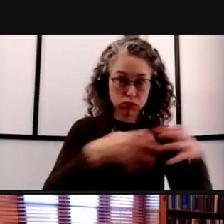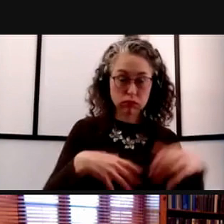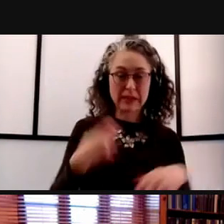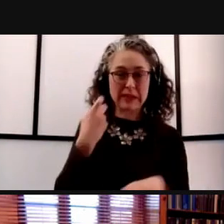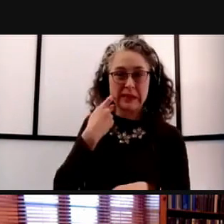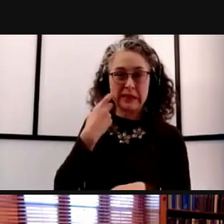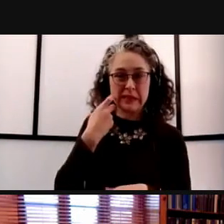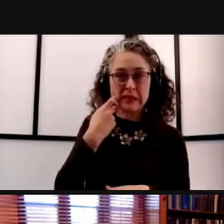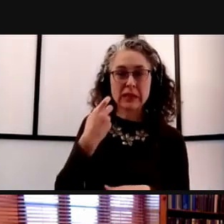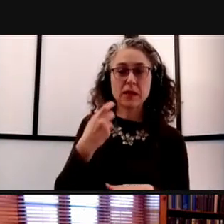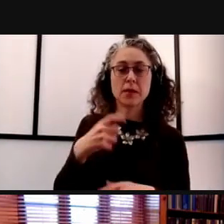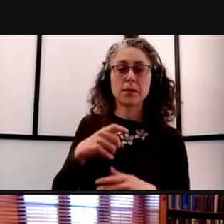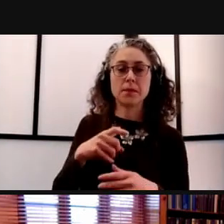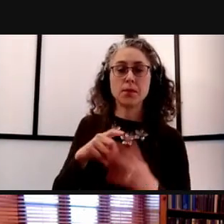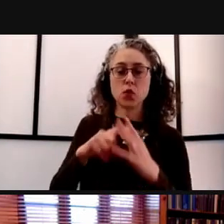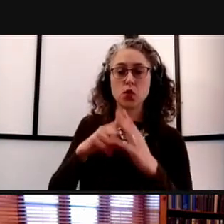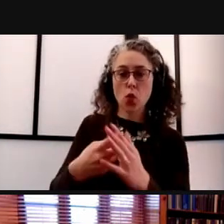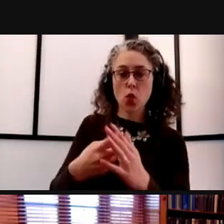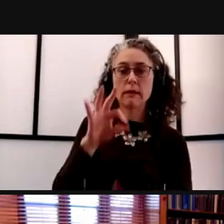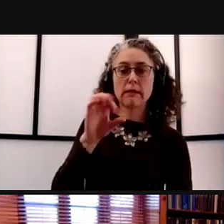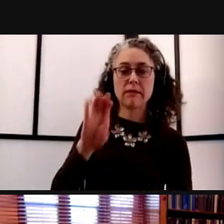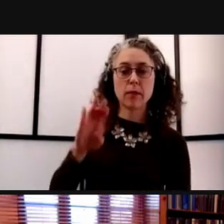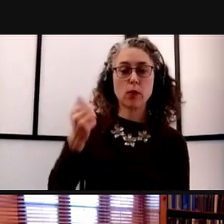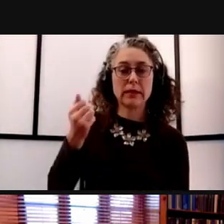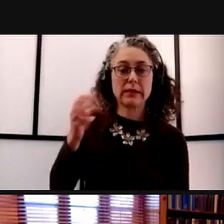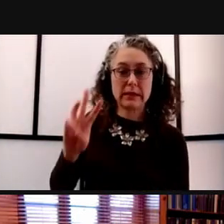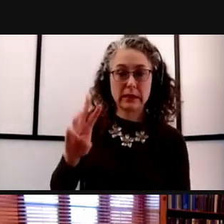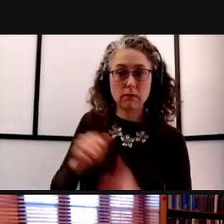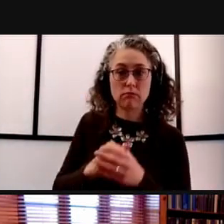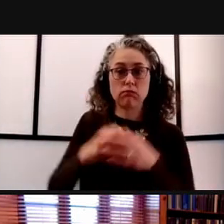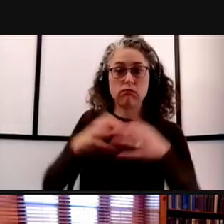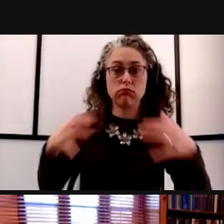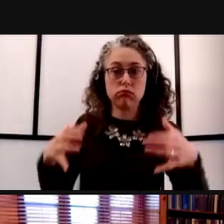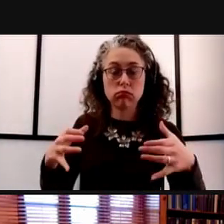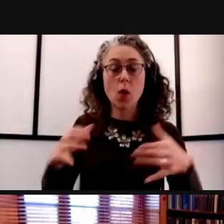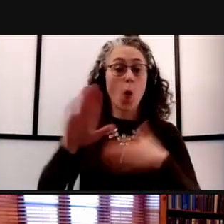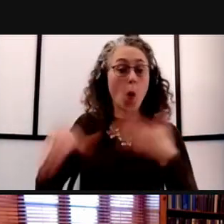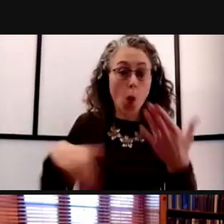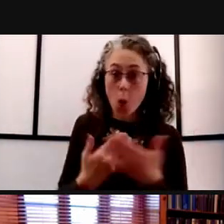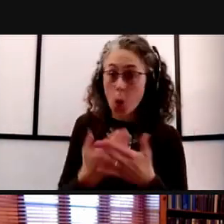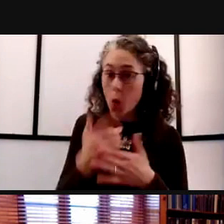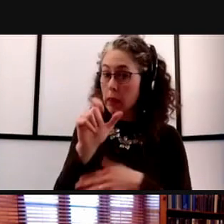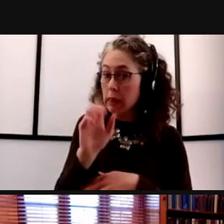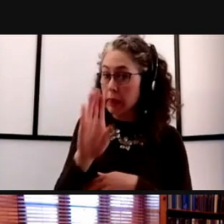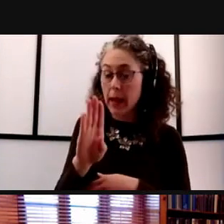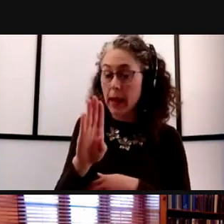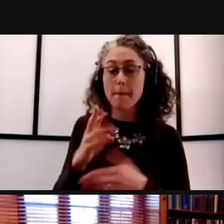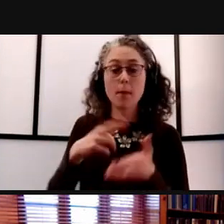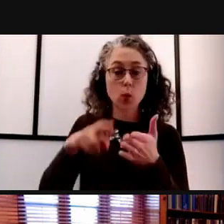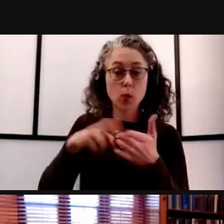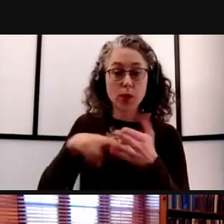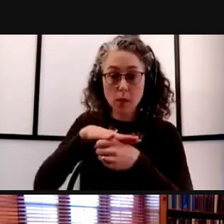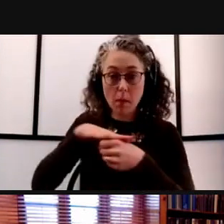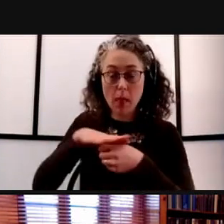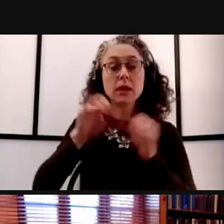in February 16th and allows for all of our labs and research spaces to expand to an operational capacity